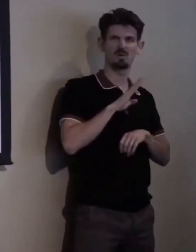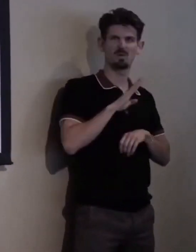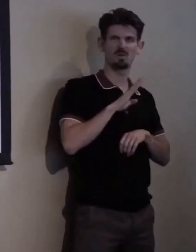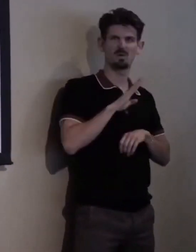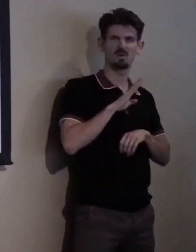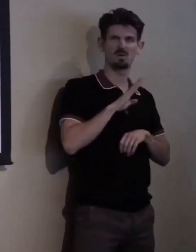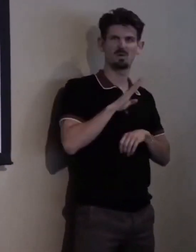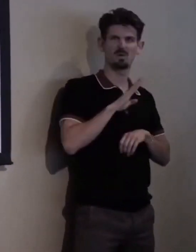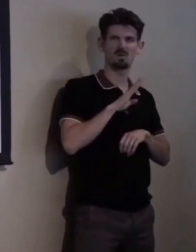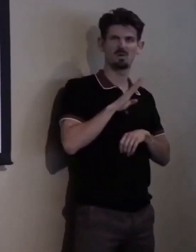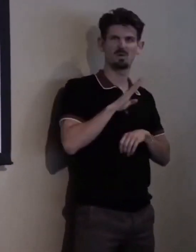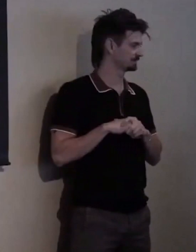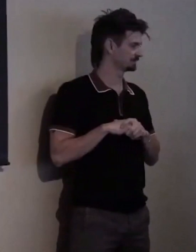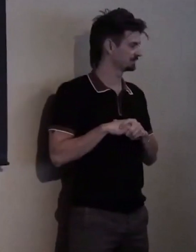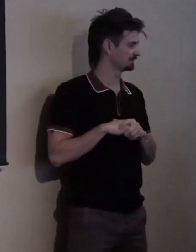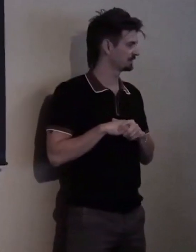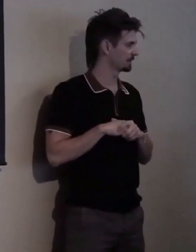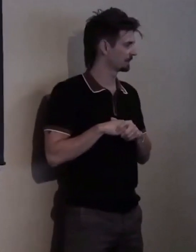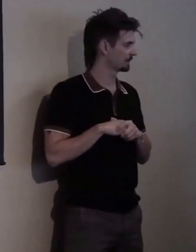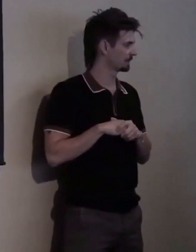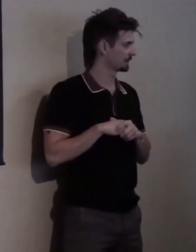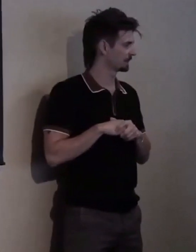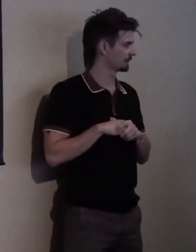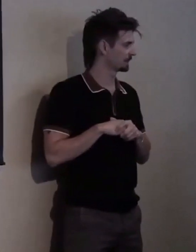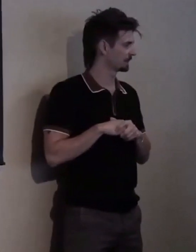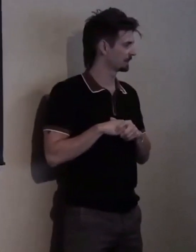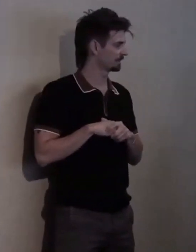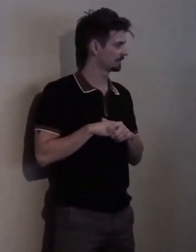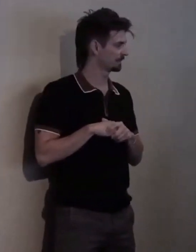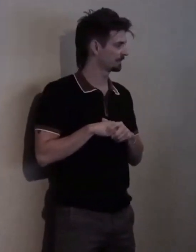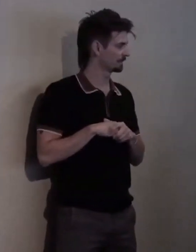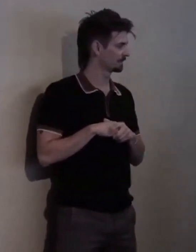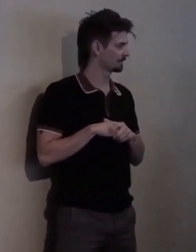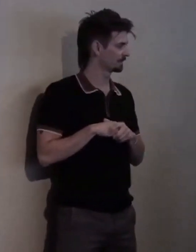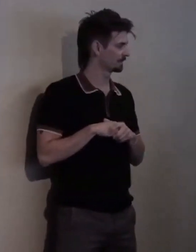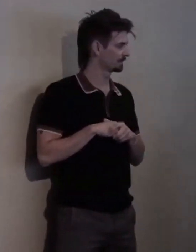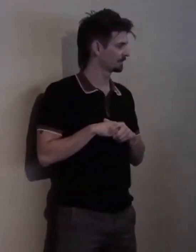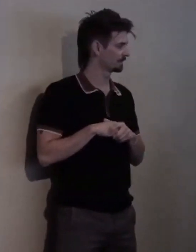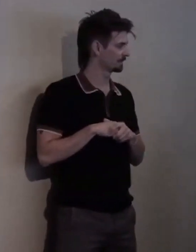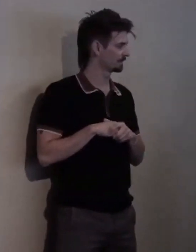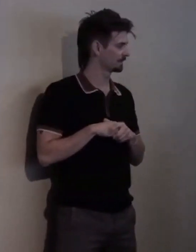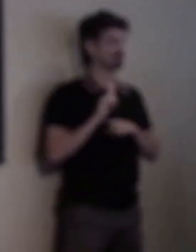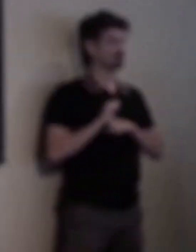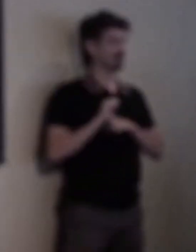And... Uhm... I practiced, so hopefully this goes well 'cause I get super nervous.